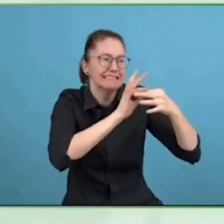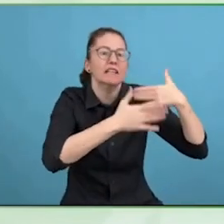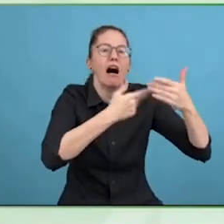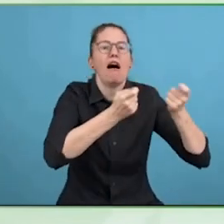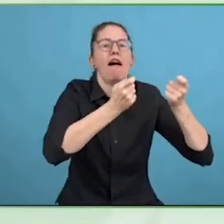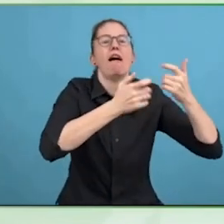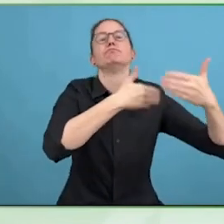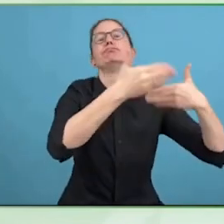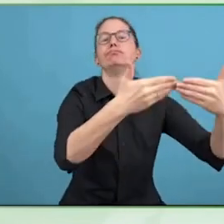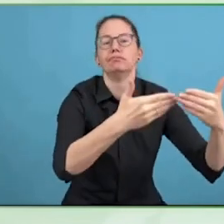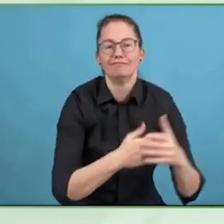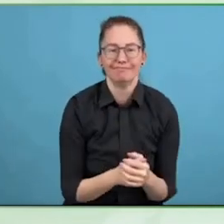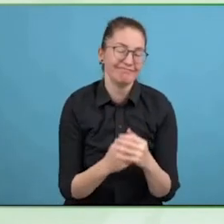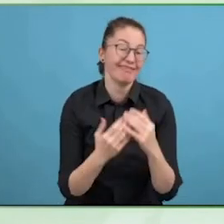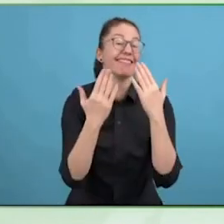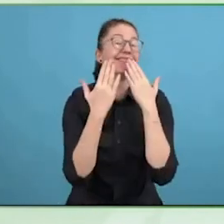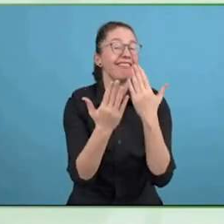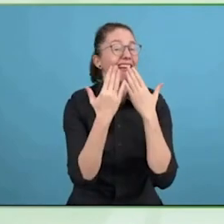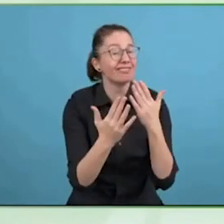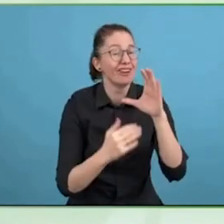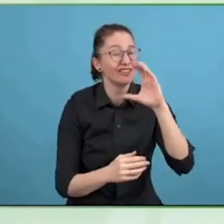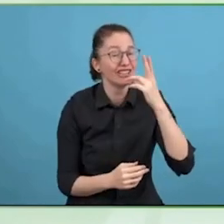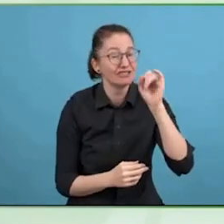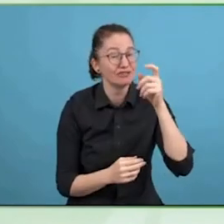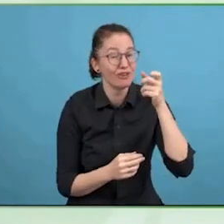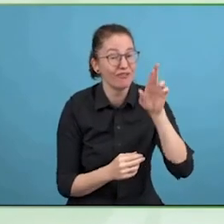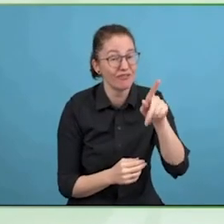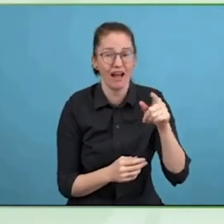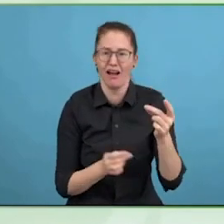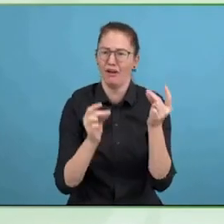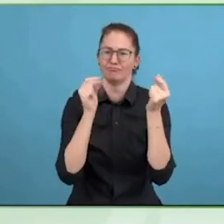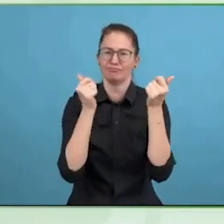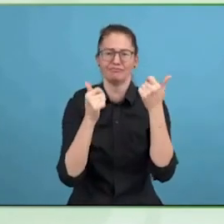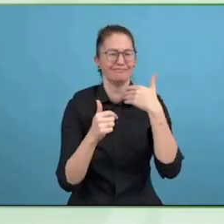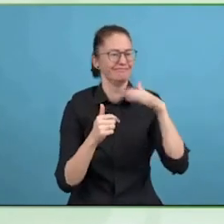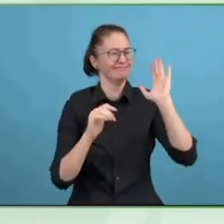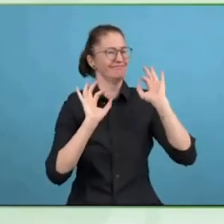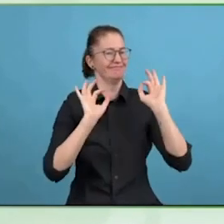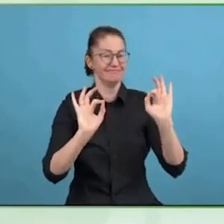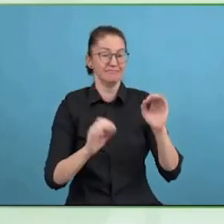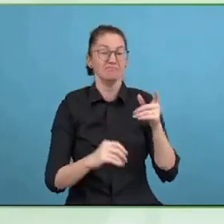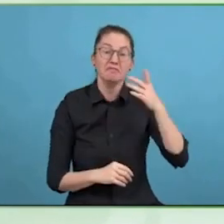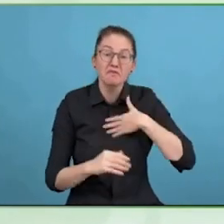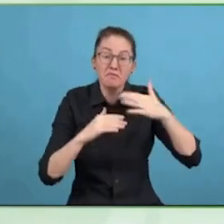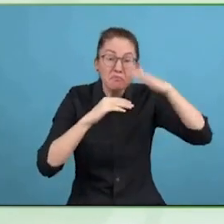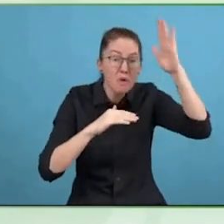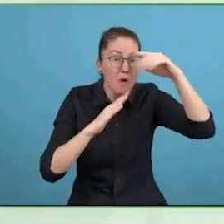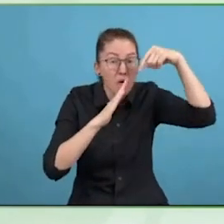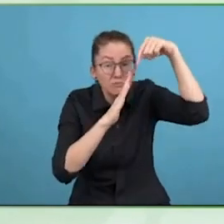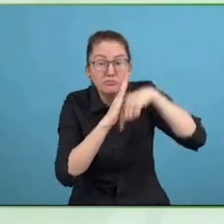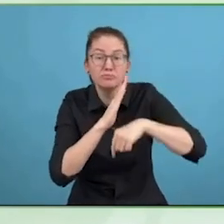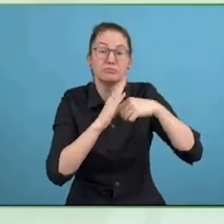happy to talk if you get in touch. Thank you very much.